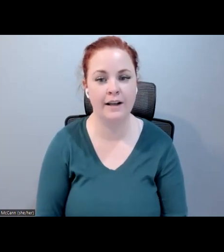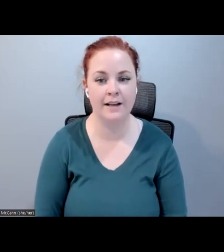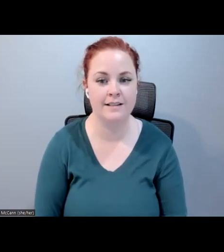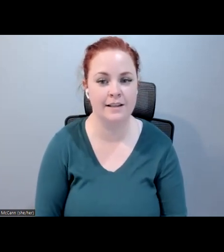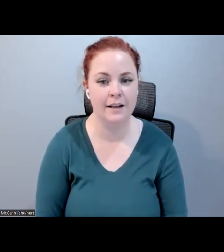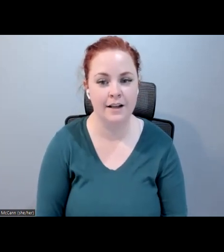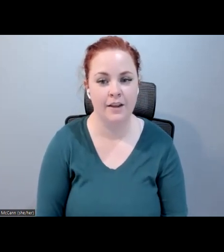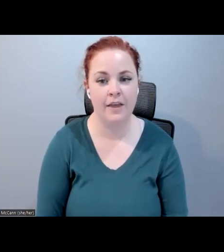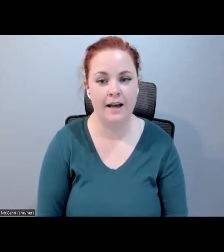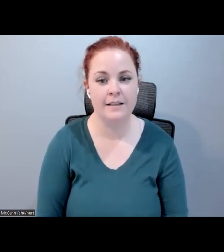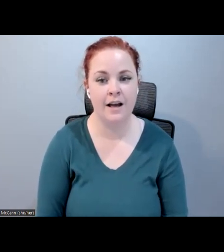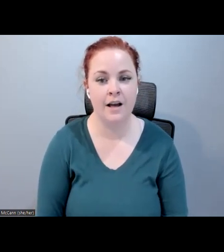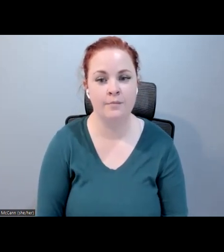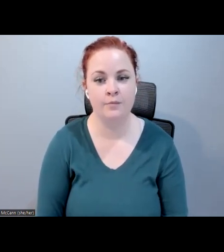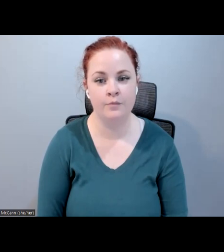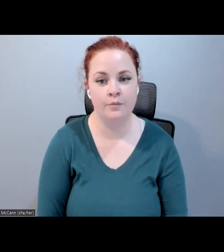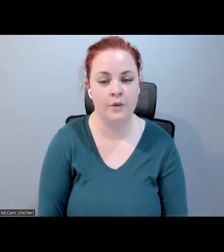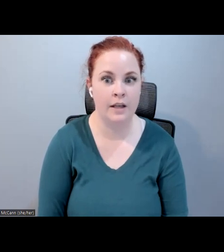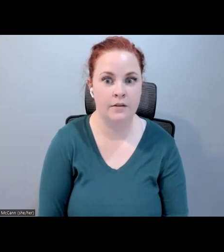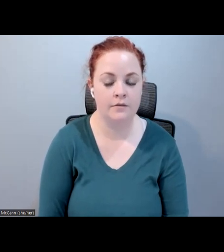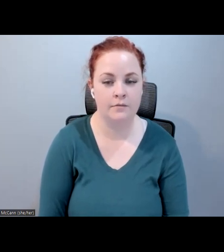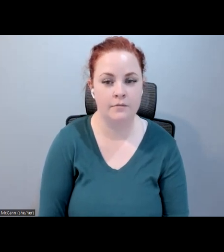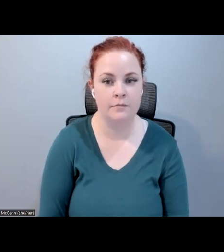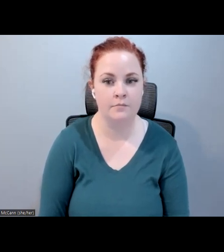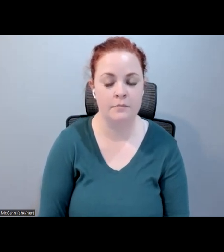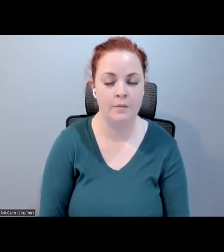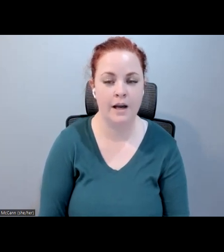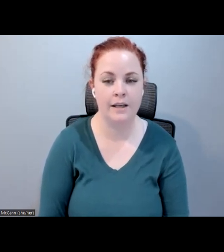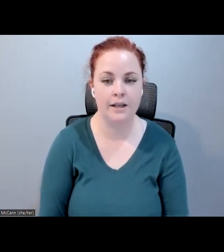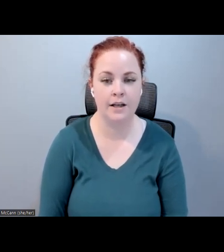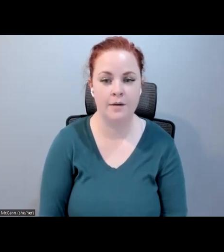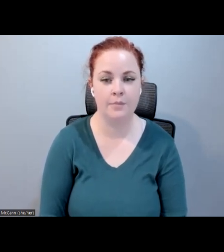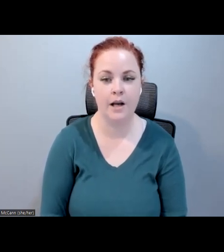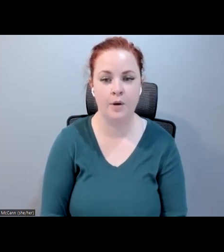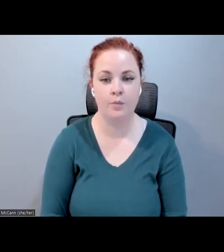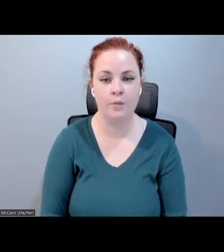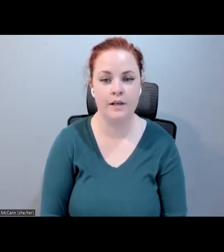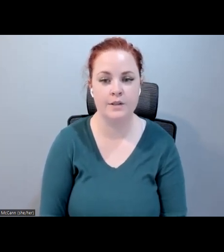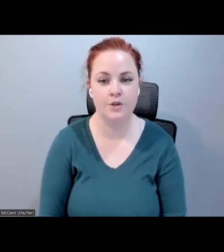recognizing that, then maybe I can pick up on what it is